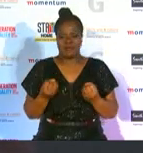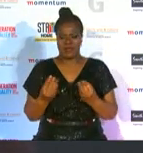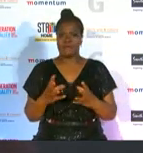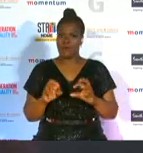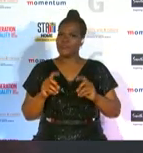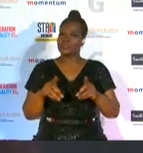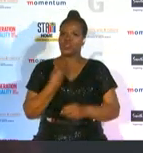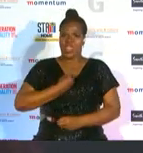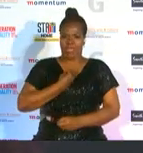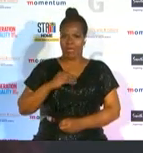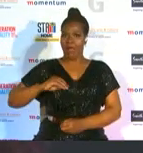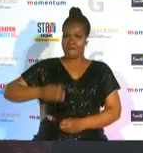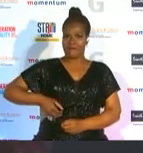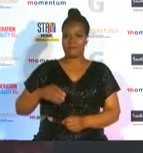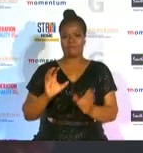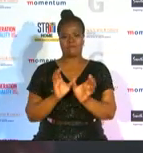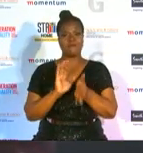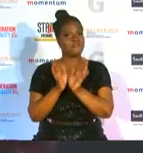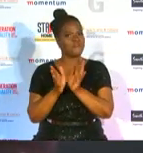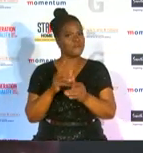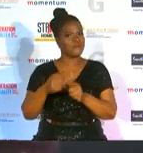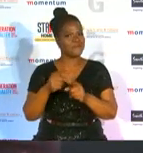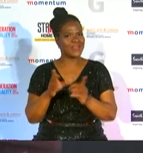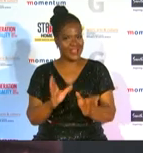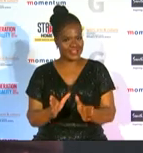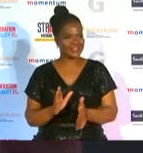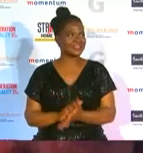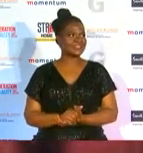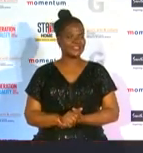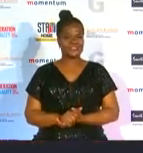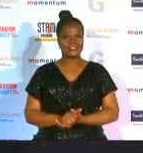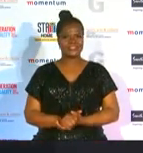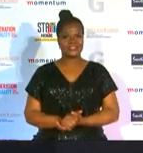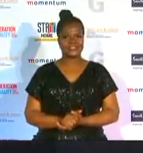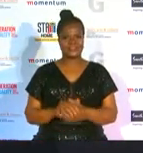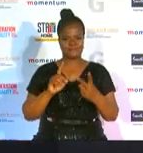young female football players to grow their brand lesbo motuedi